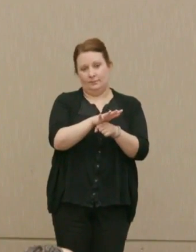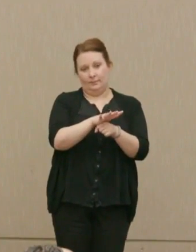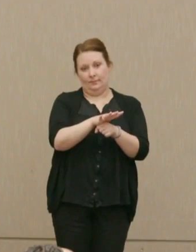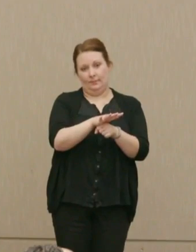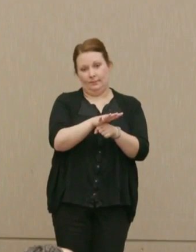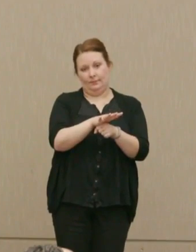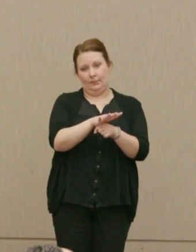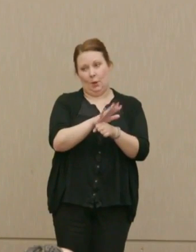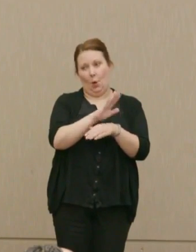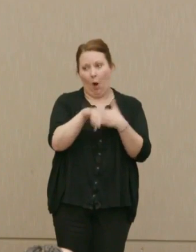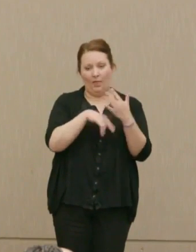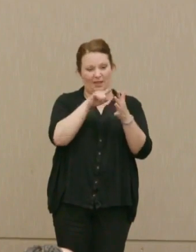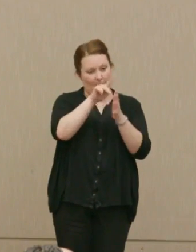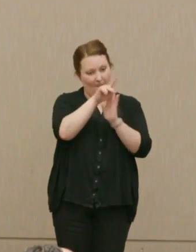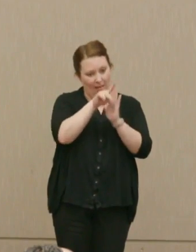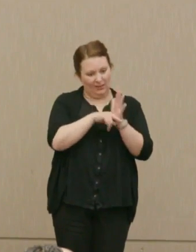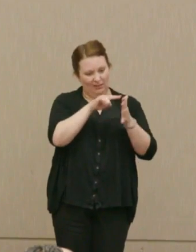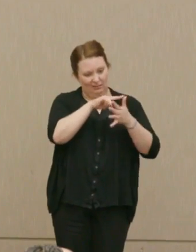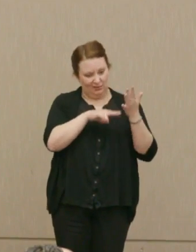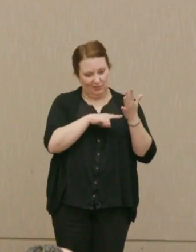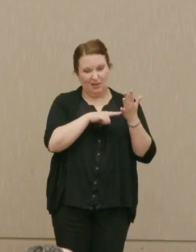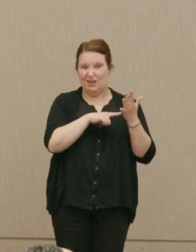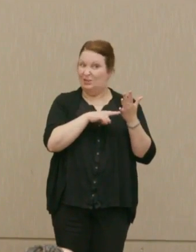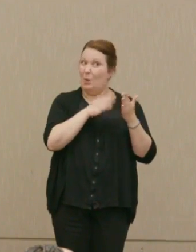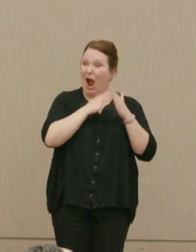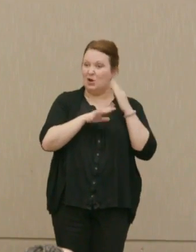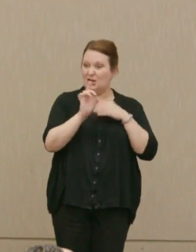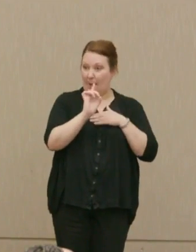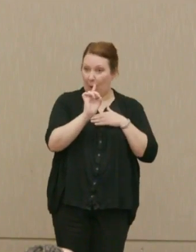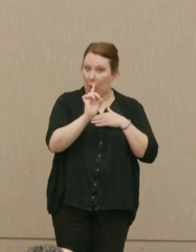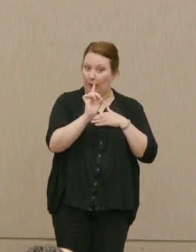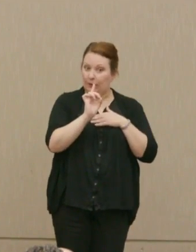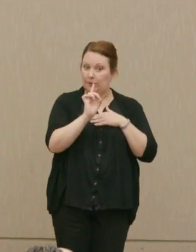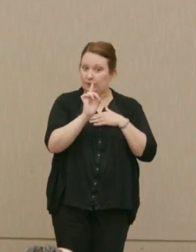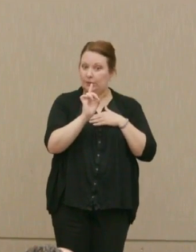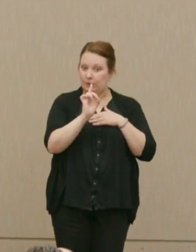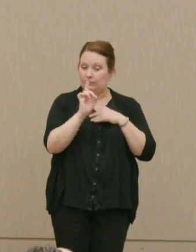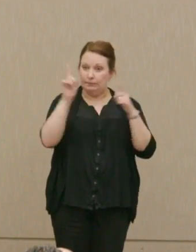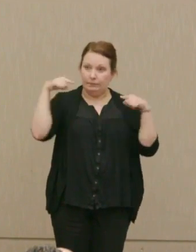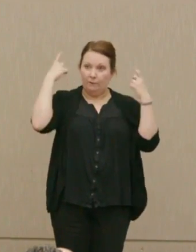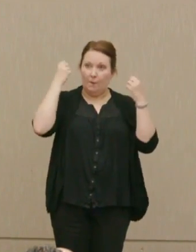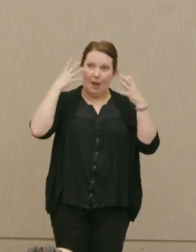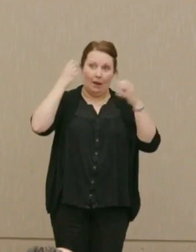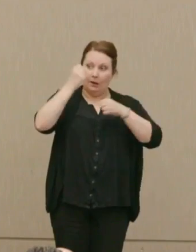All of these policies lived with democrats in power and in office for all these years.